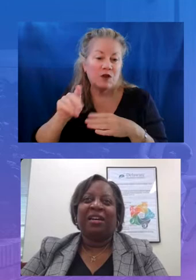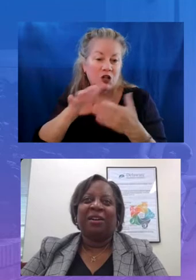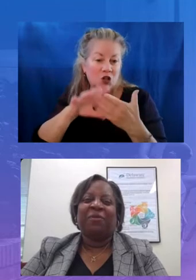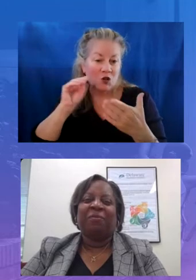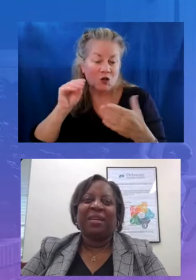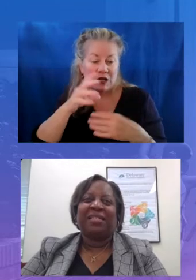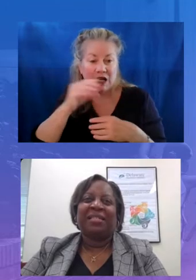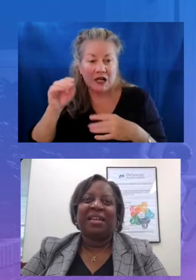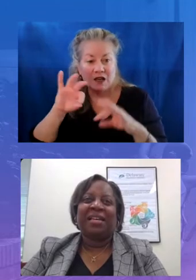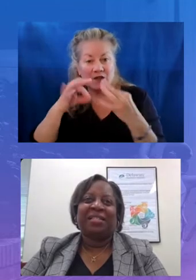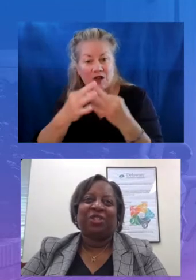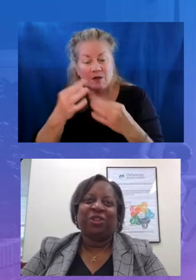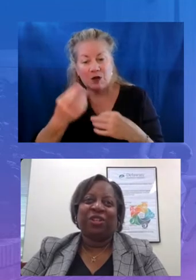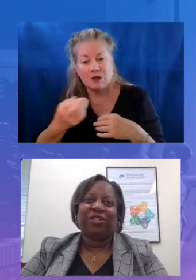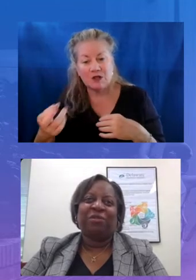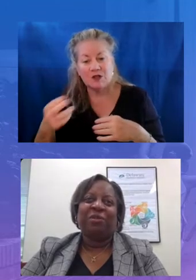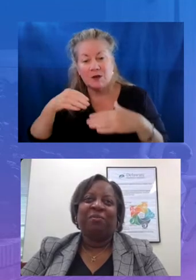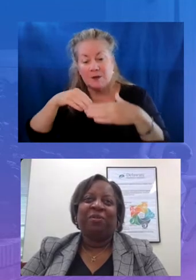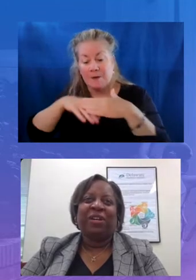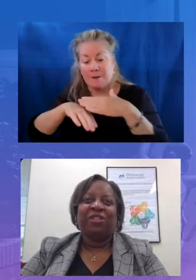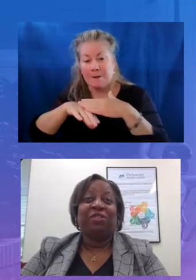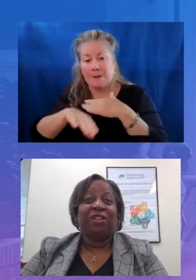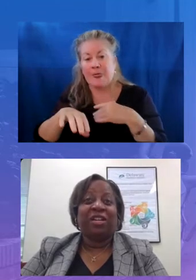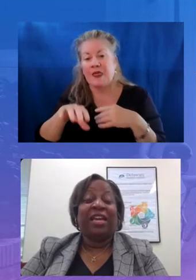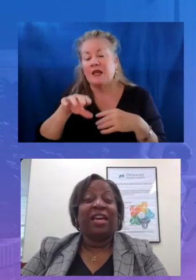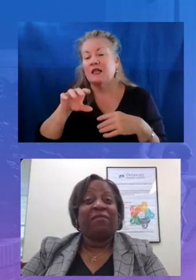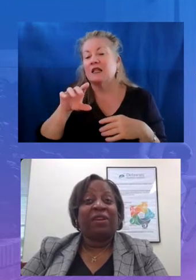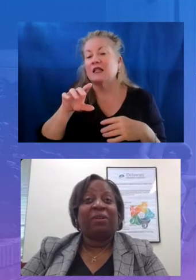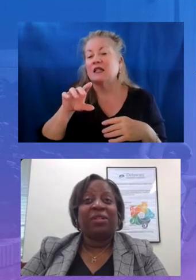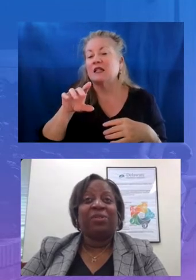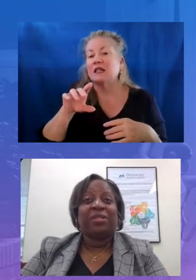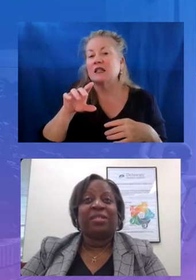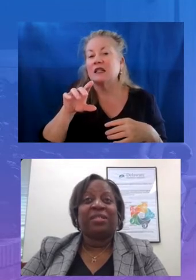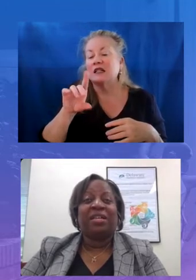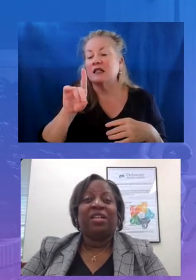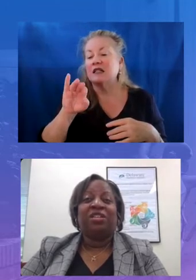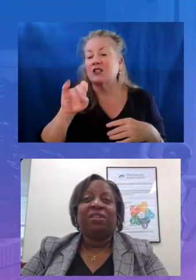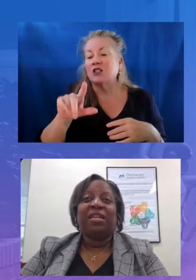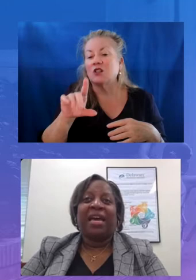for best in class instructional professional learning and family resources you can access